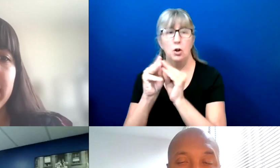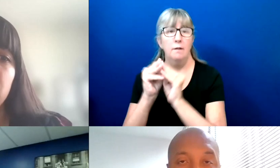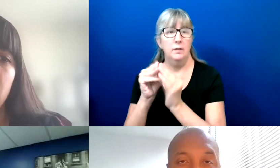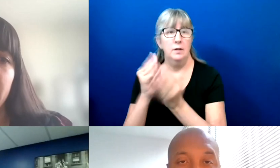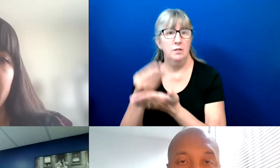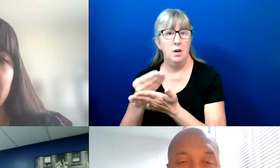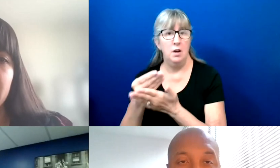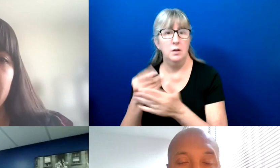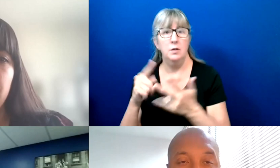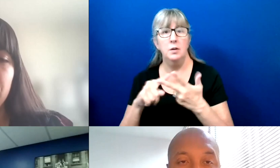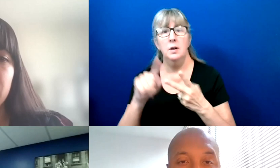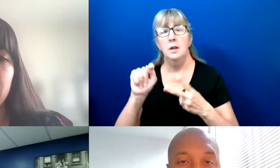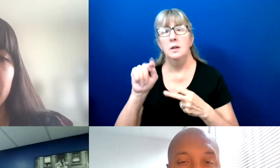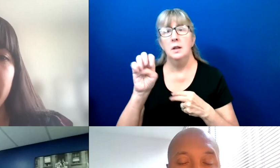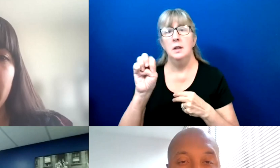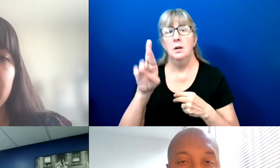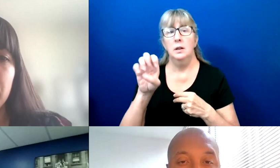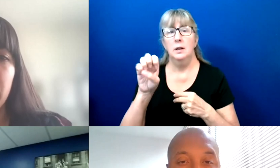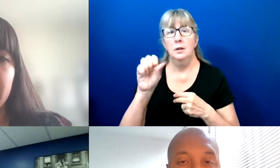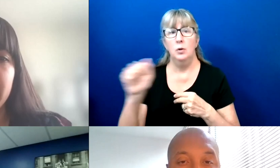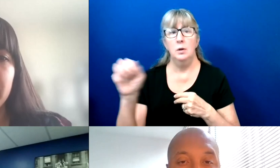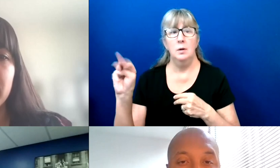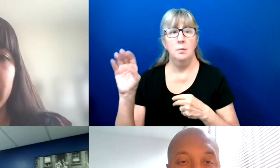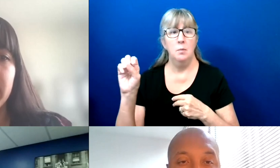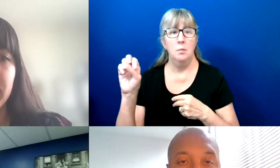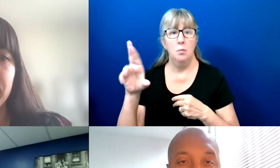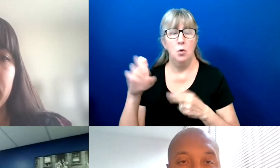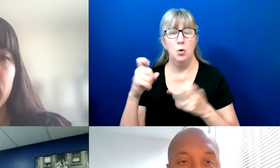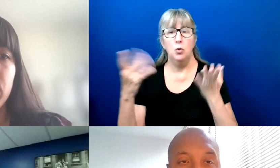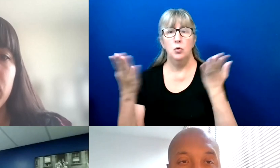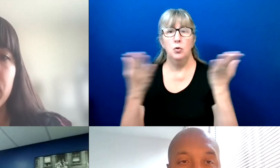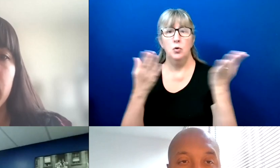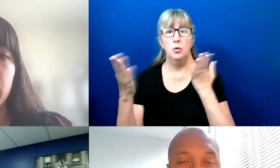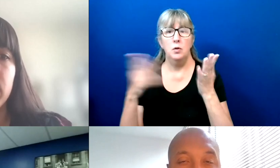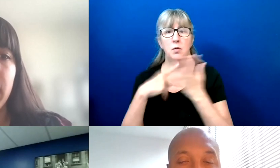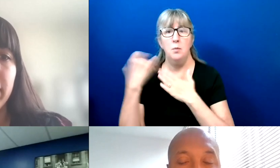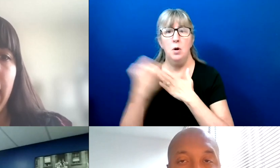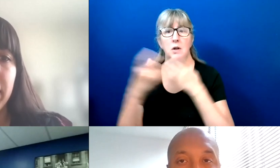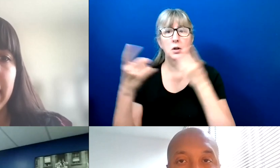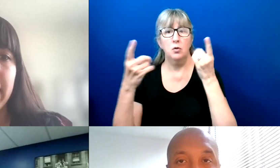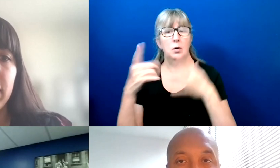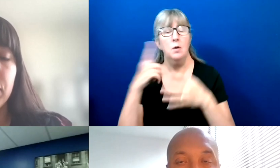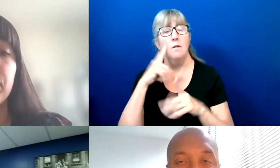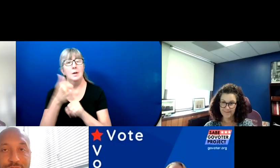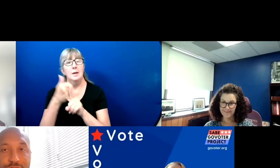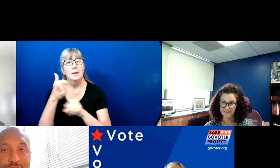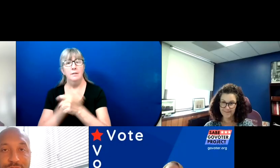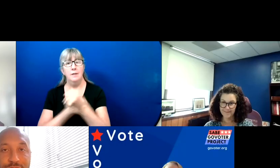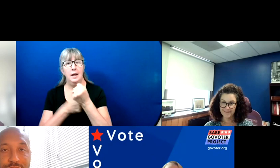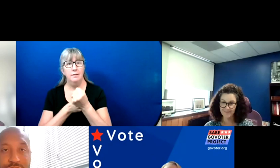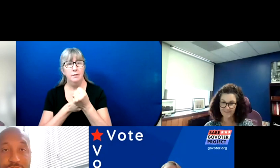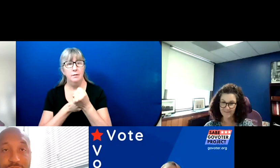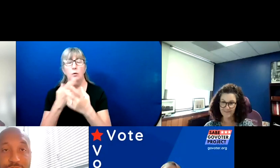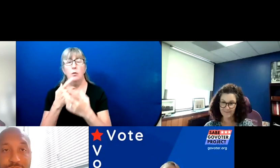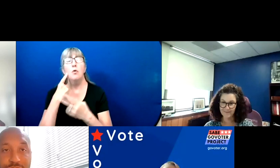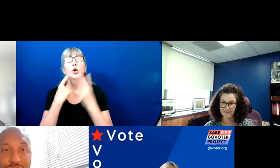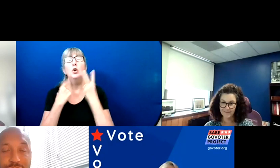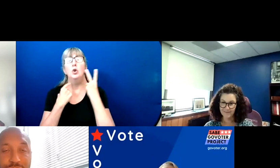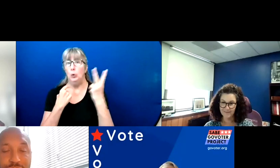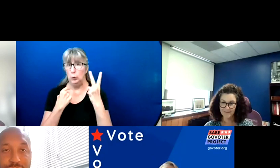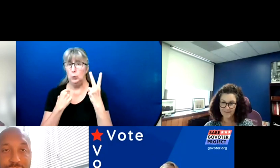Teresa Moore, who serves as the project director for two self-advocates becoming empowered